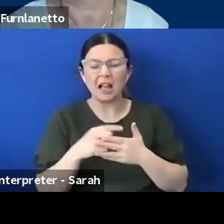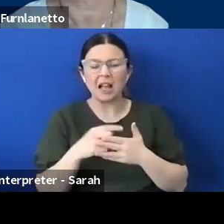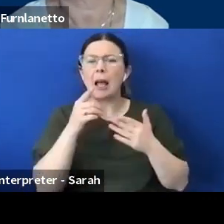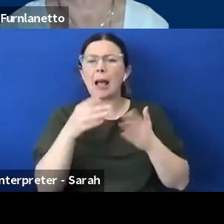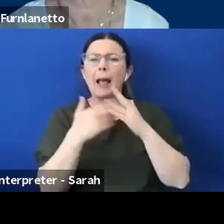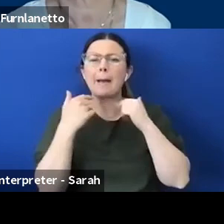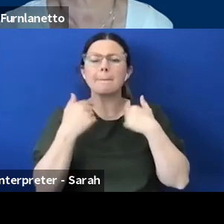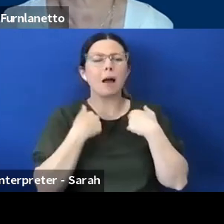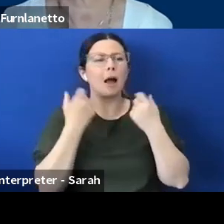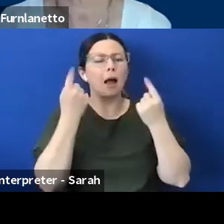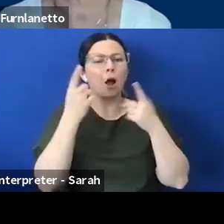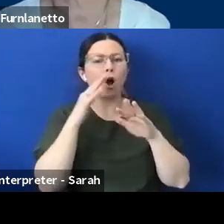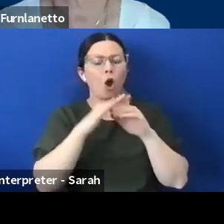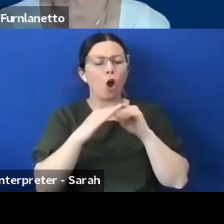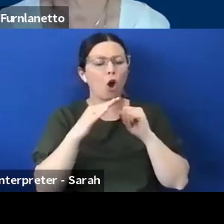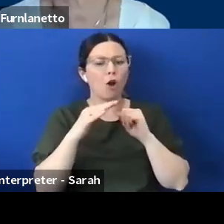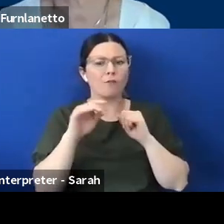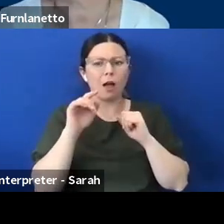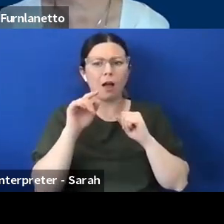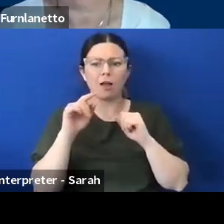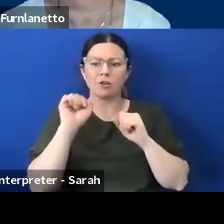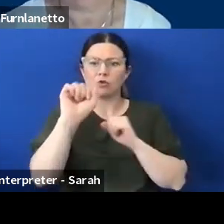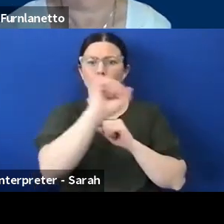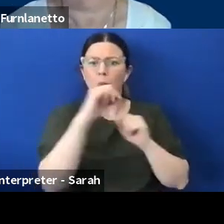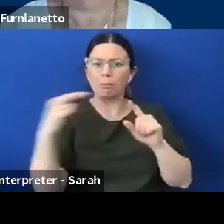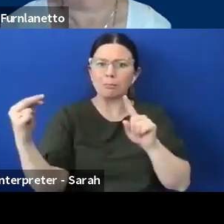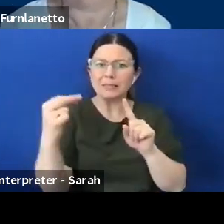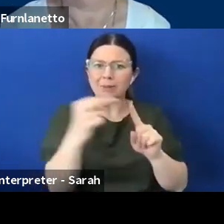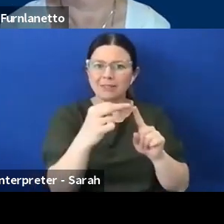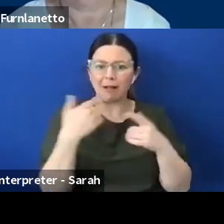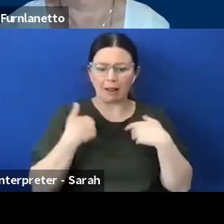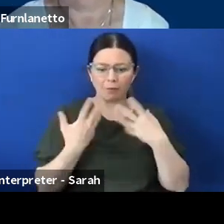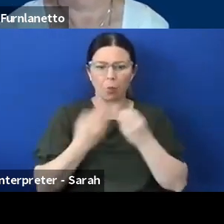facing those living with a disability and you know Colleen and I were talking before and